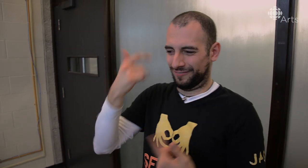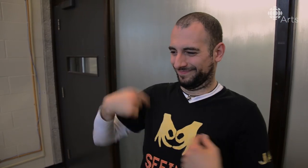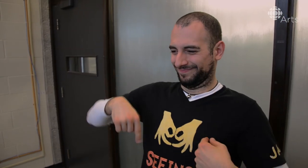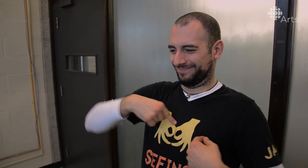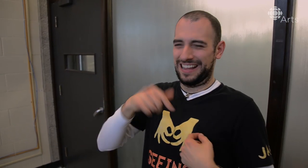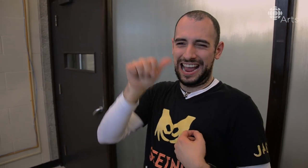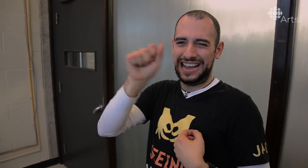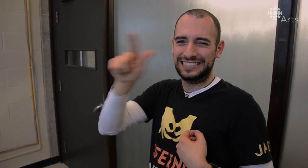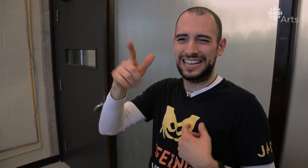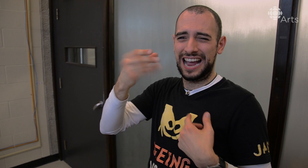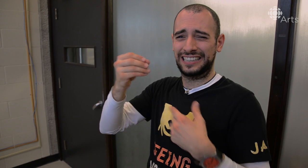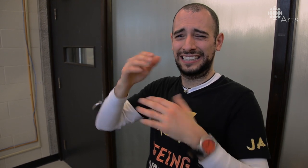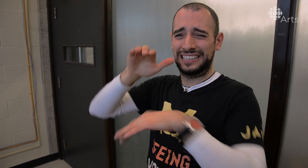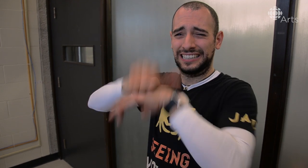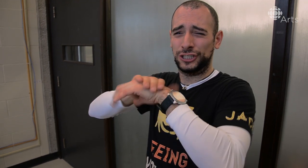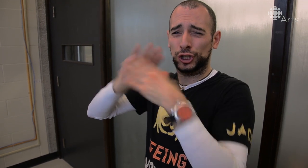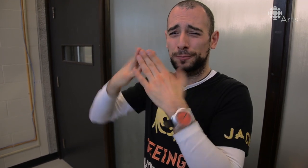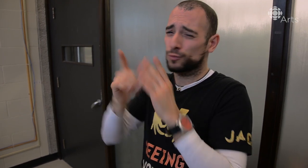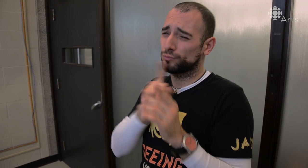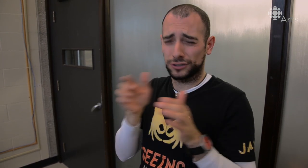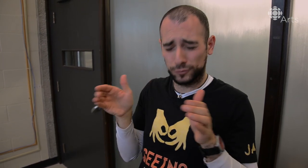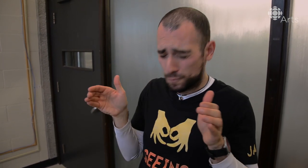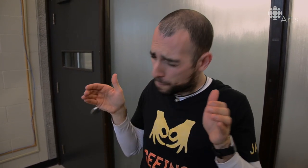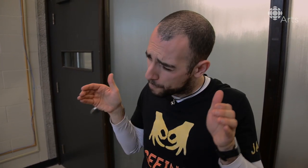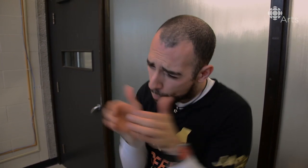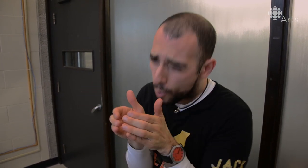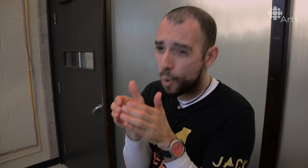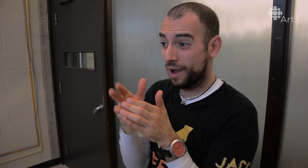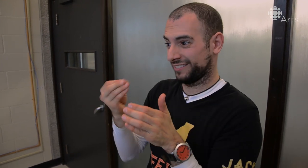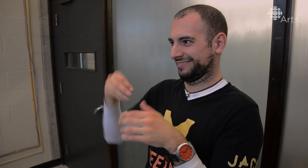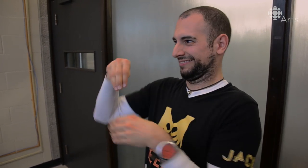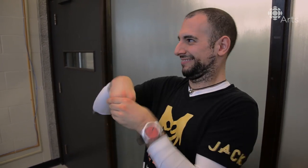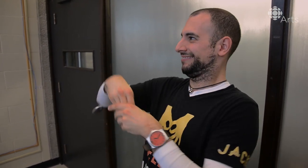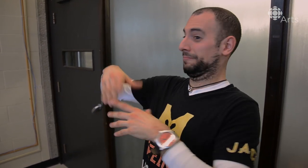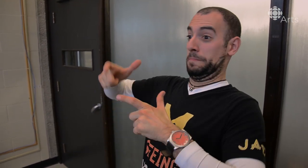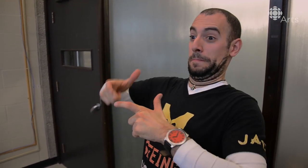I'm an ASL user, and the English ASL community is so small!